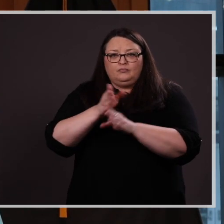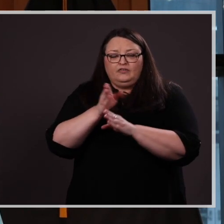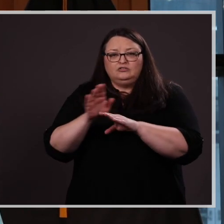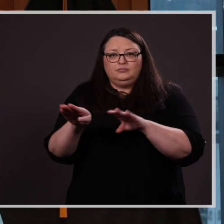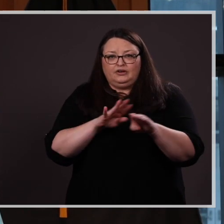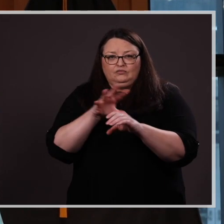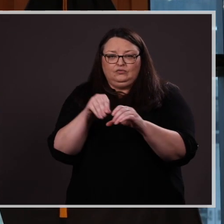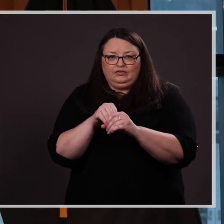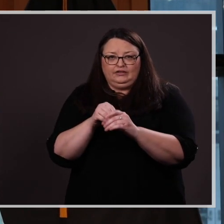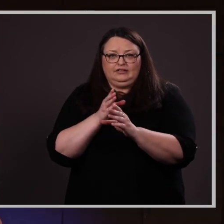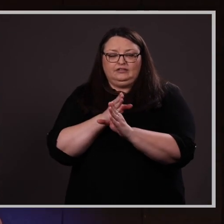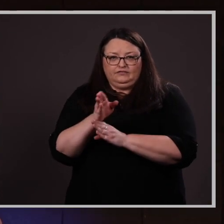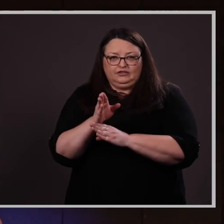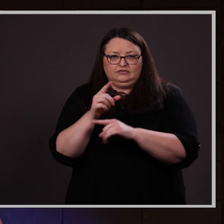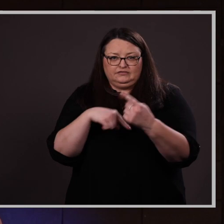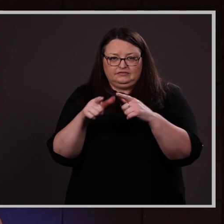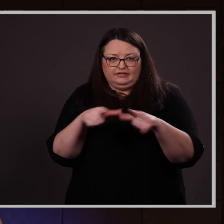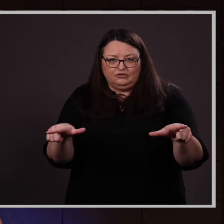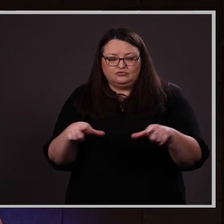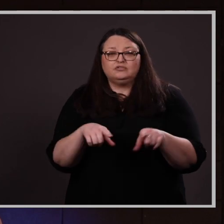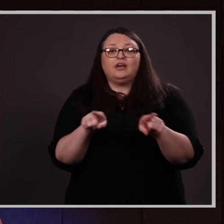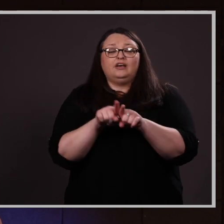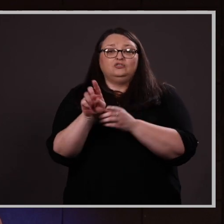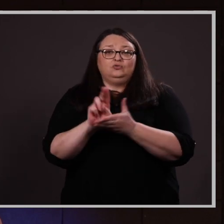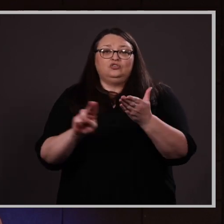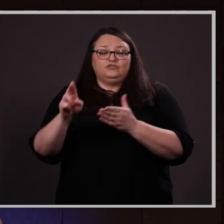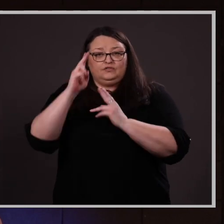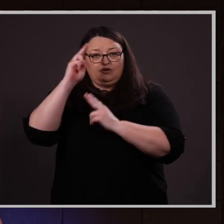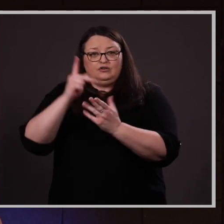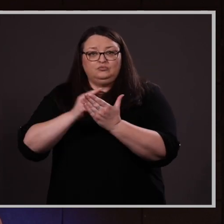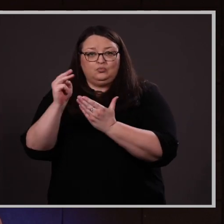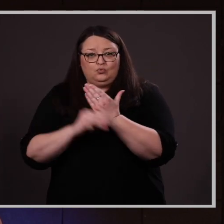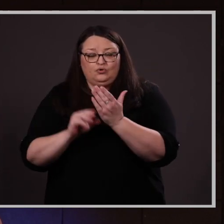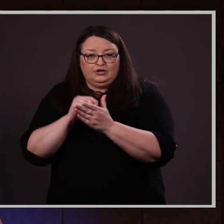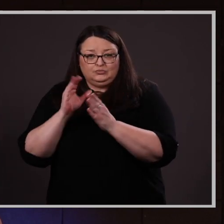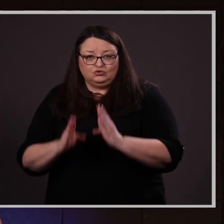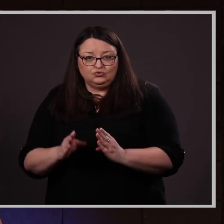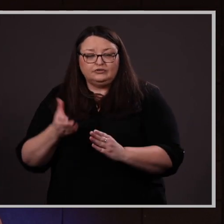of the field. As a University Honor’s Program student,